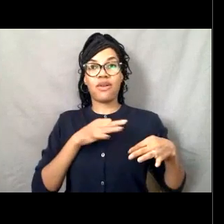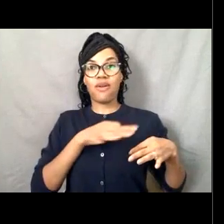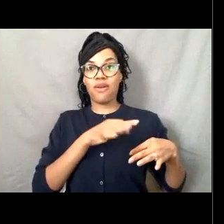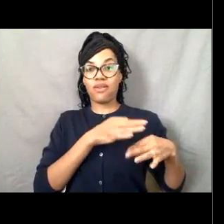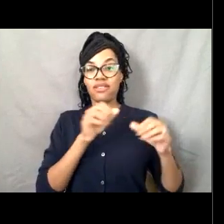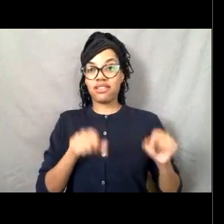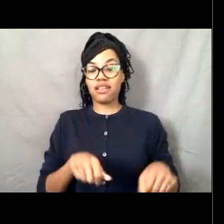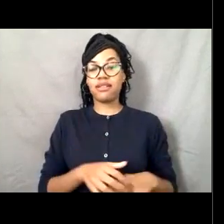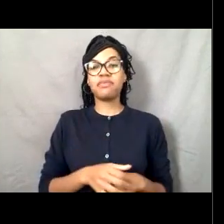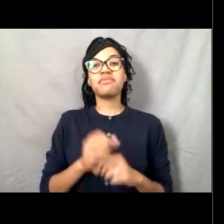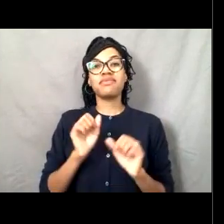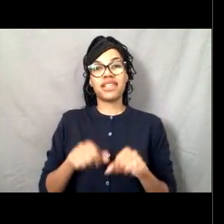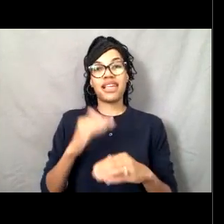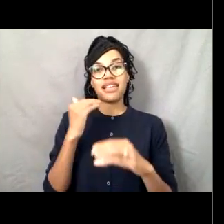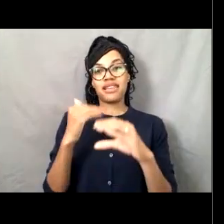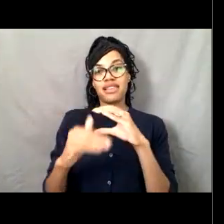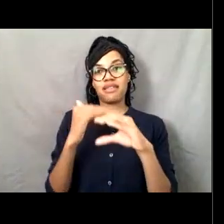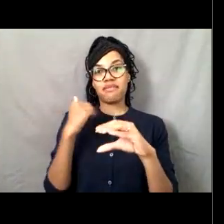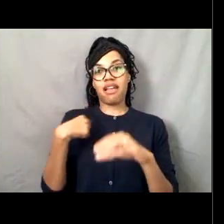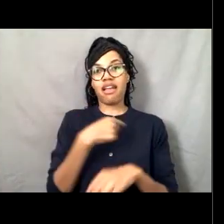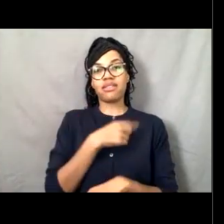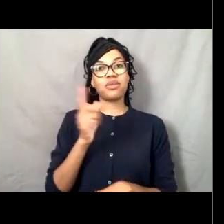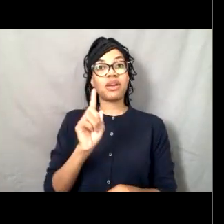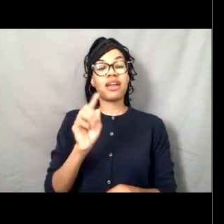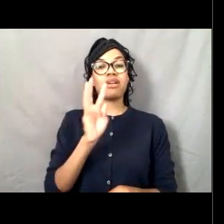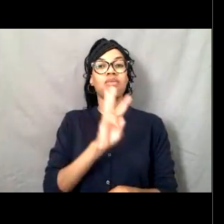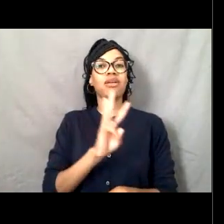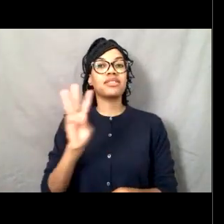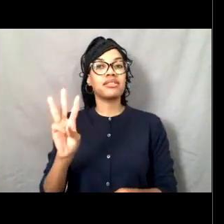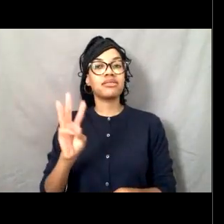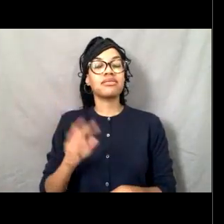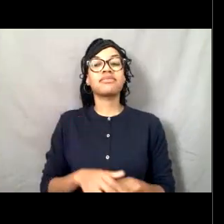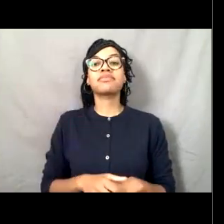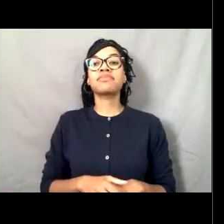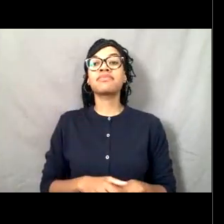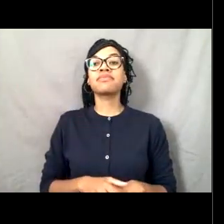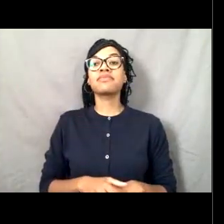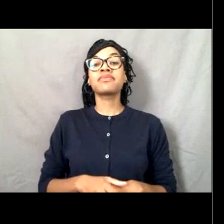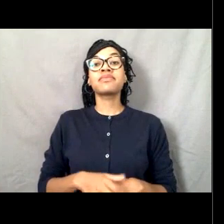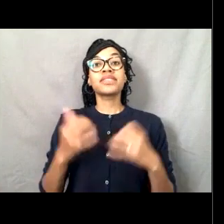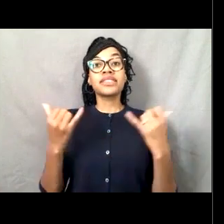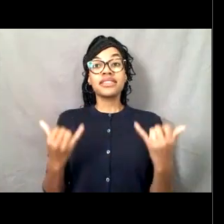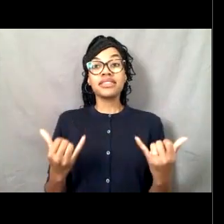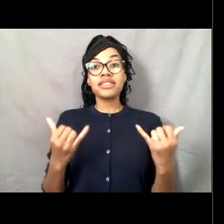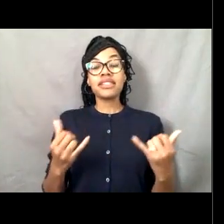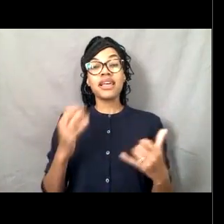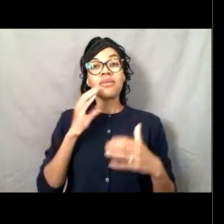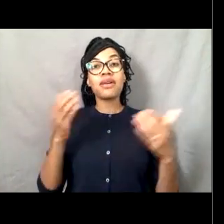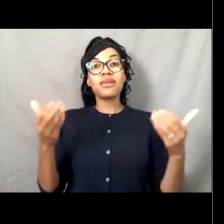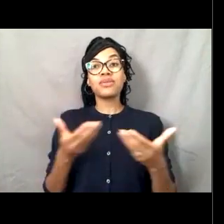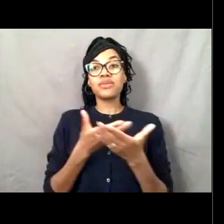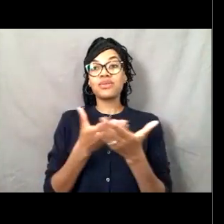you can let us know how many patches you need for your students. Today, we're into introducing you to Commander Sarah Duncan